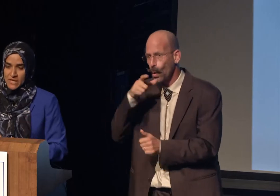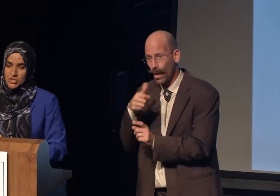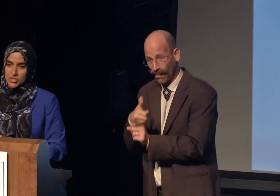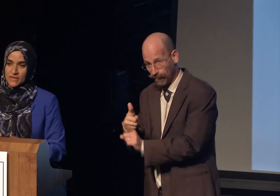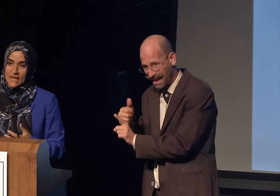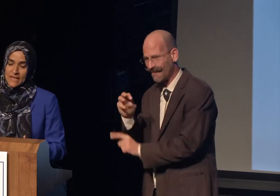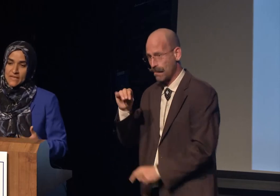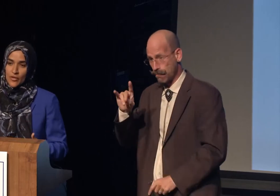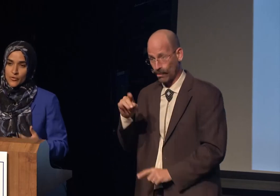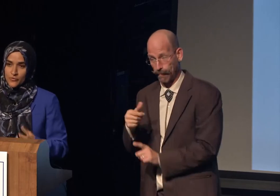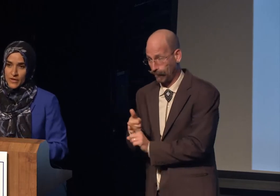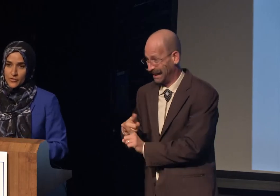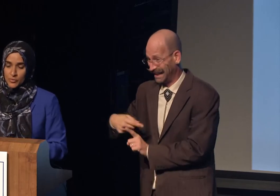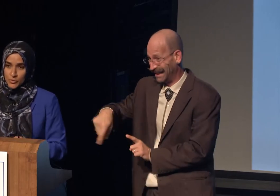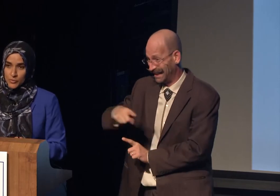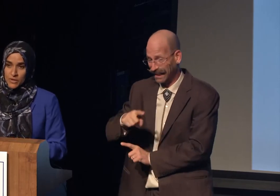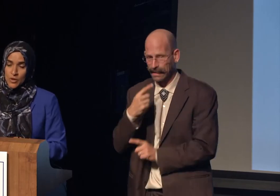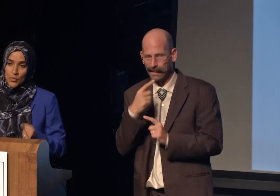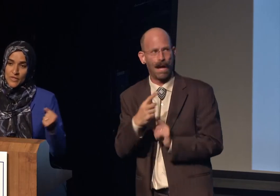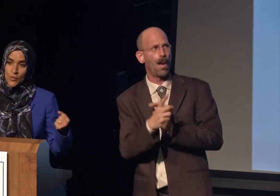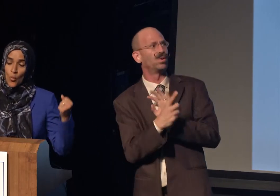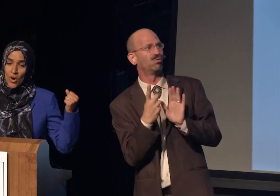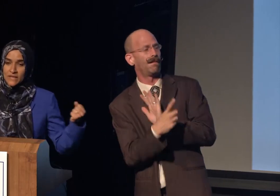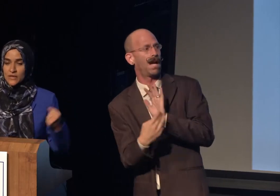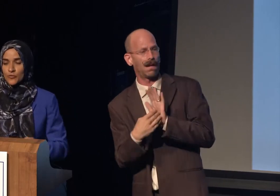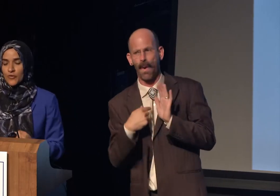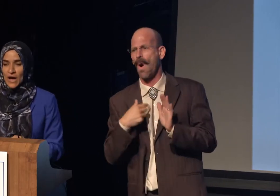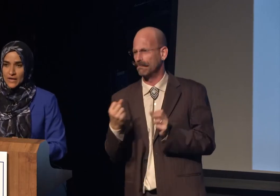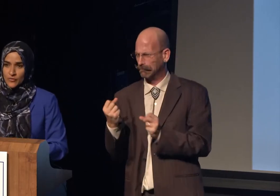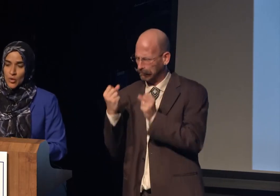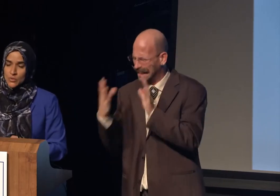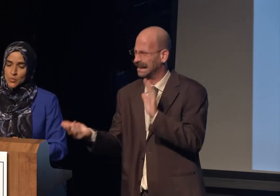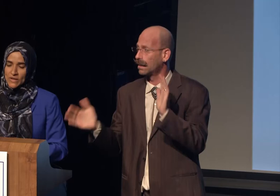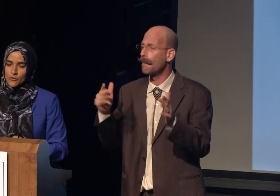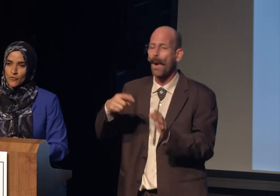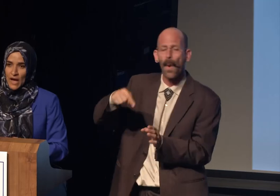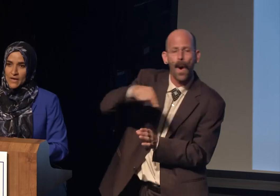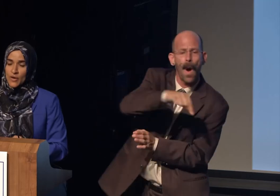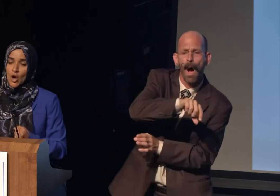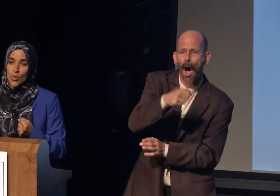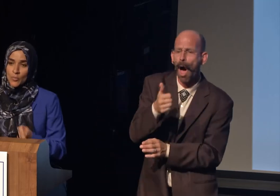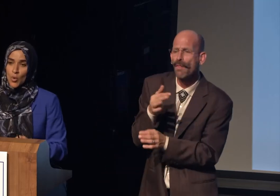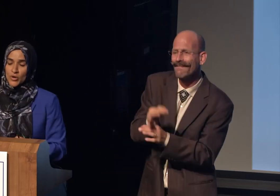than any other faith group with one in five, almost one in five reporting